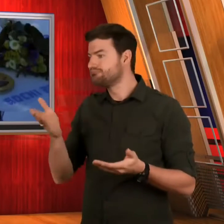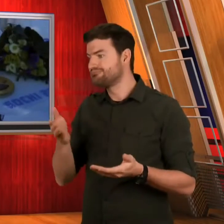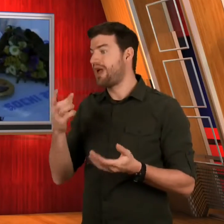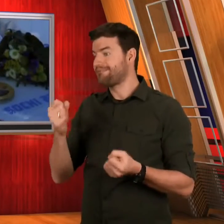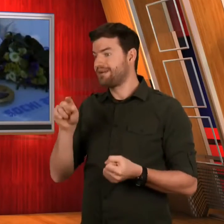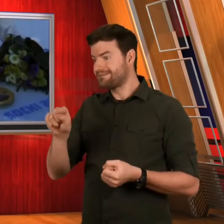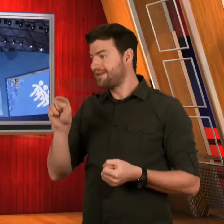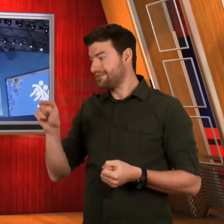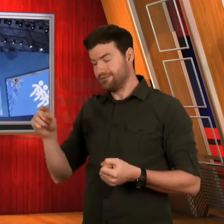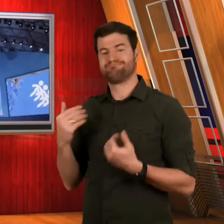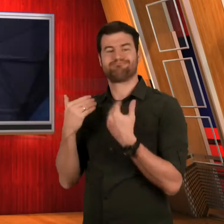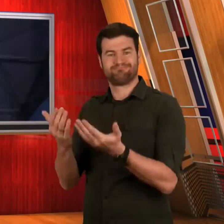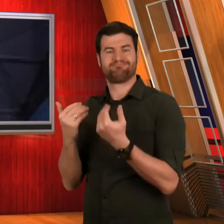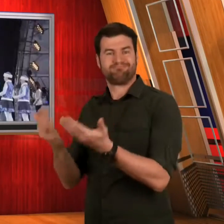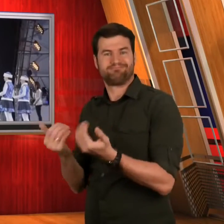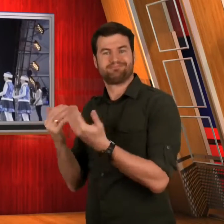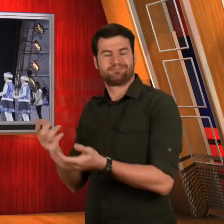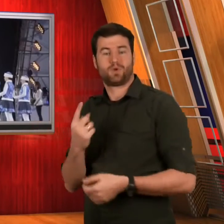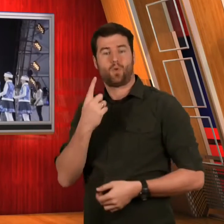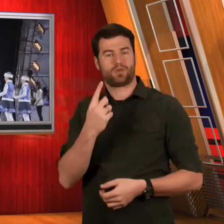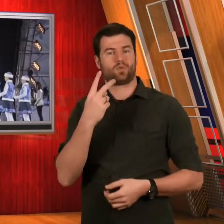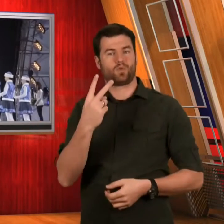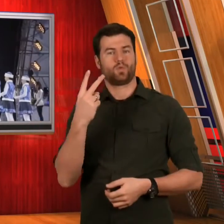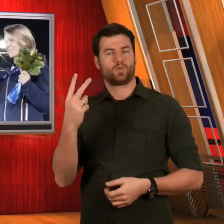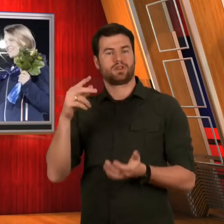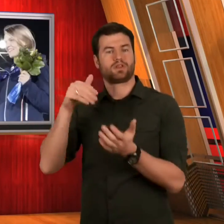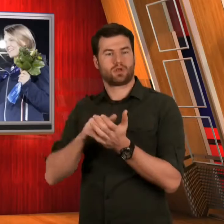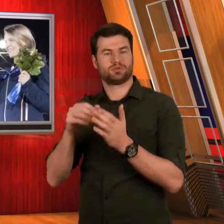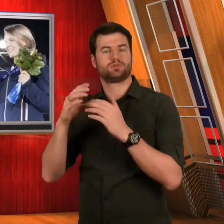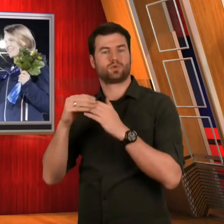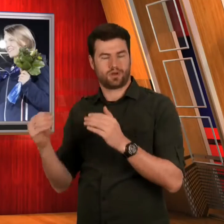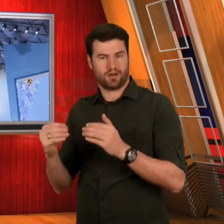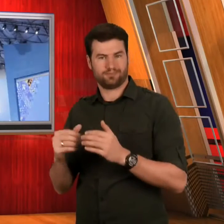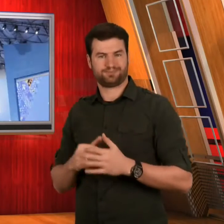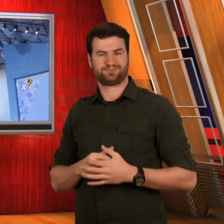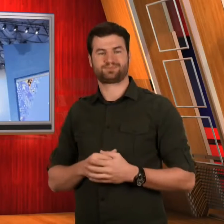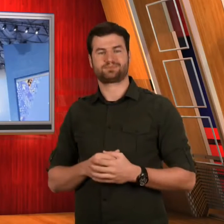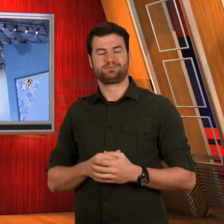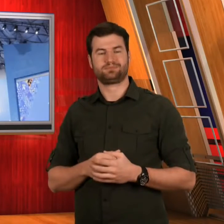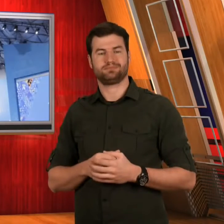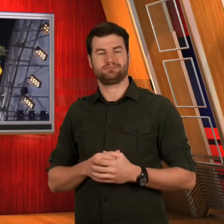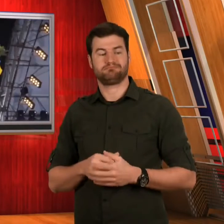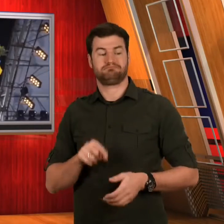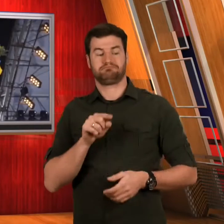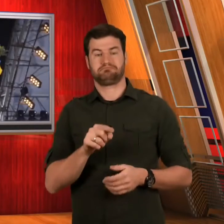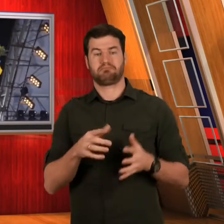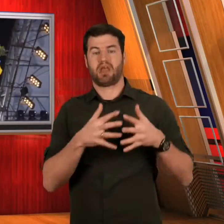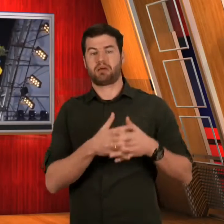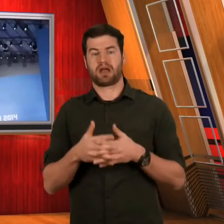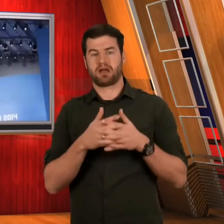to each of its gold medal winners.